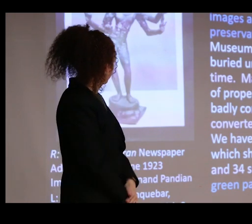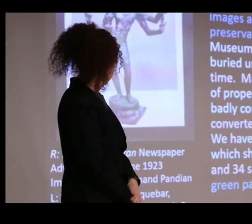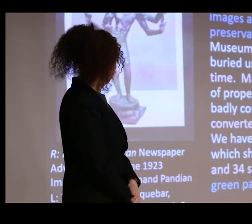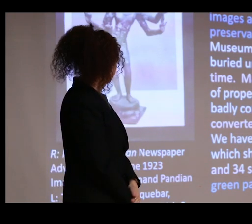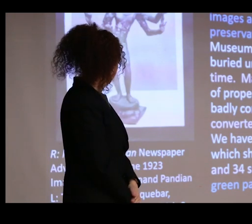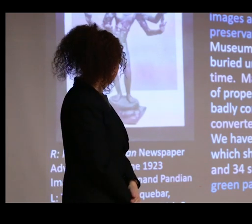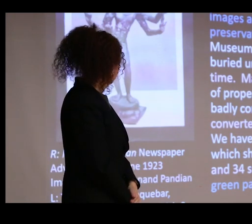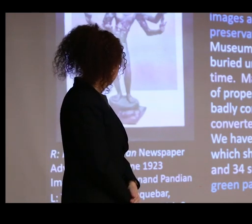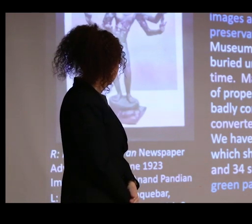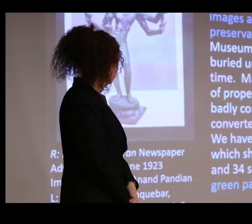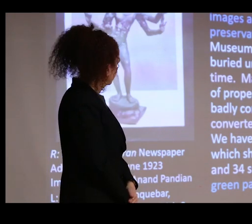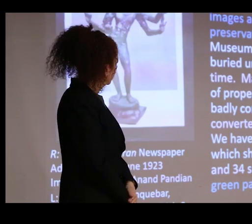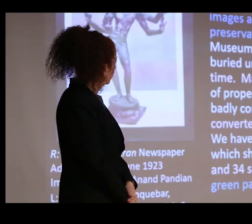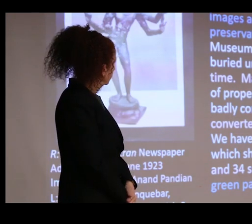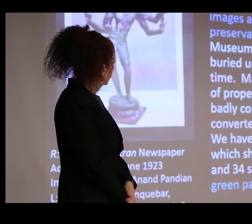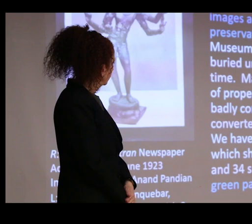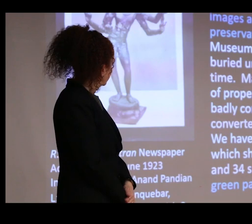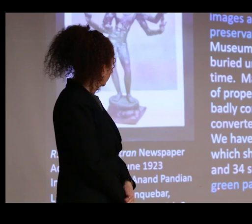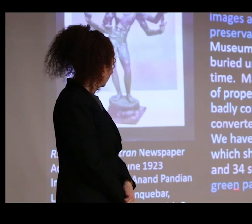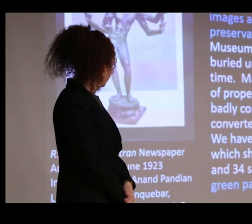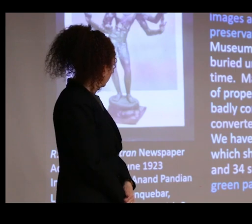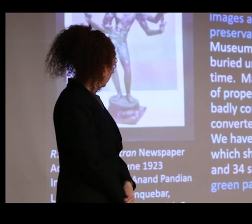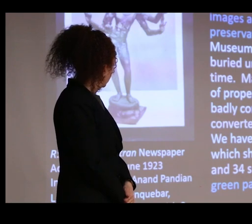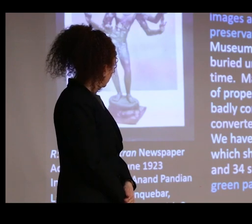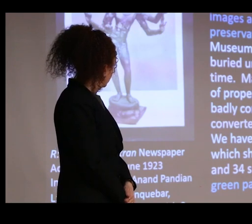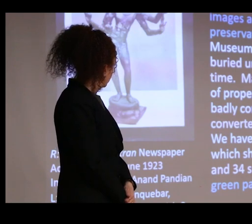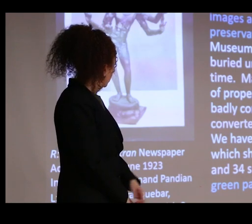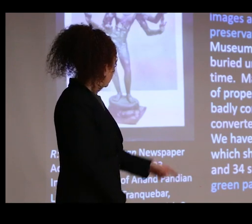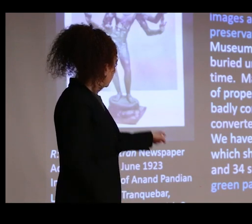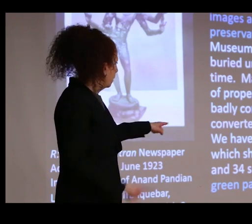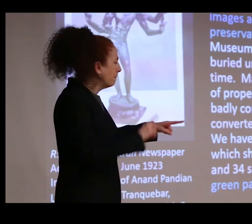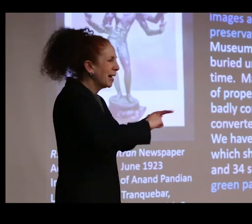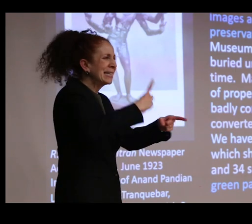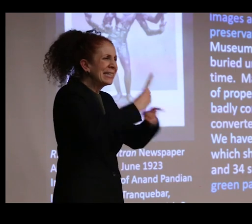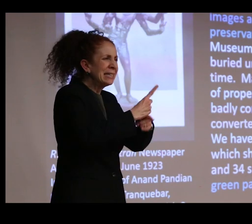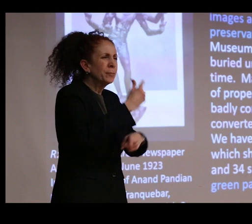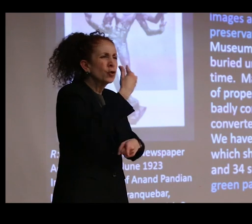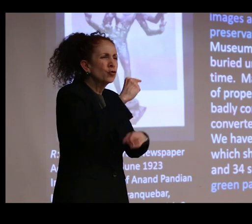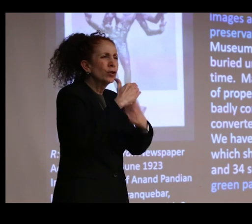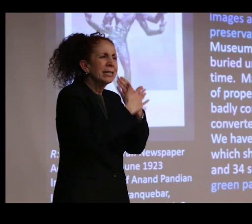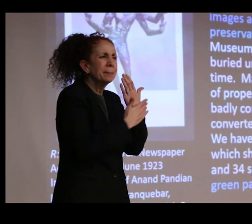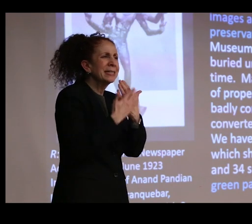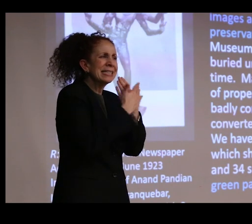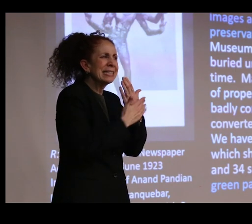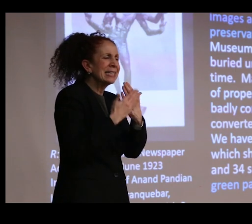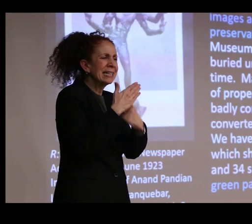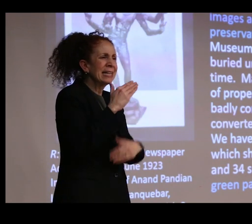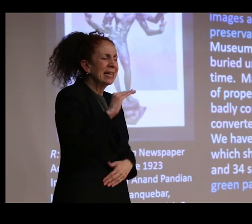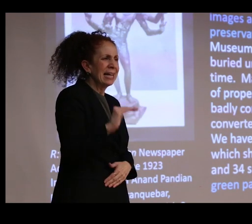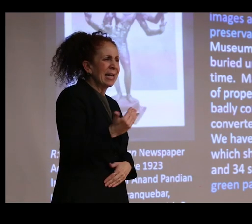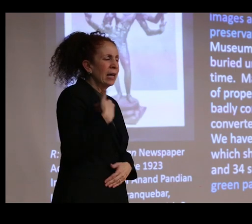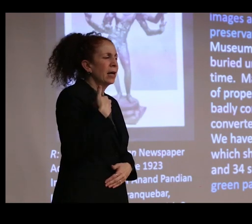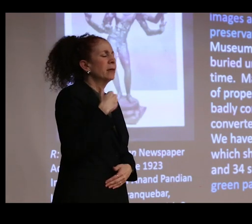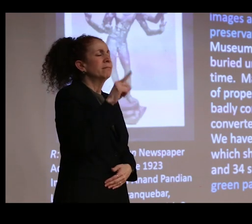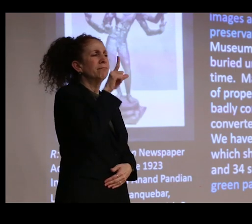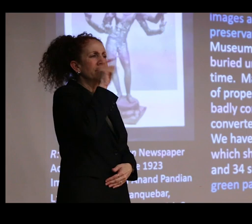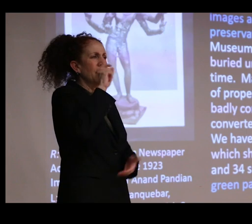and who will do this work and yet maintain the green patina. And this, of course, tells you that within a museum context,